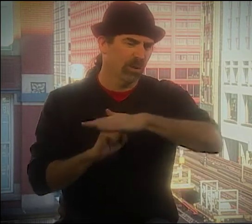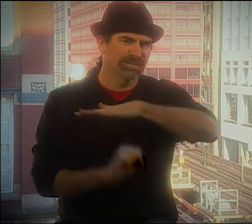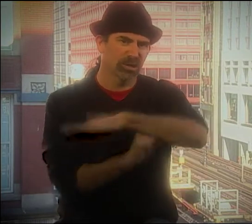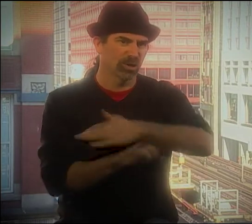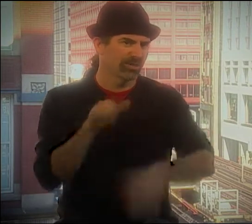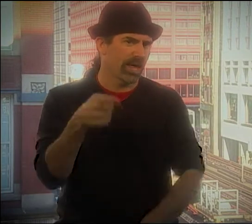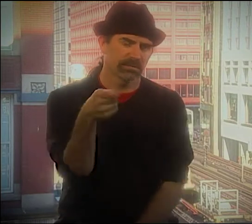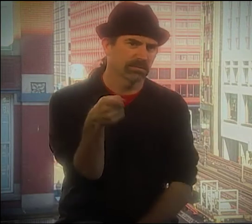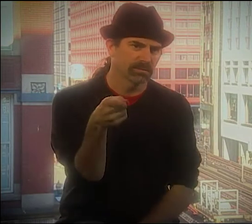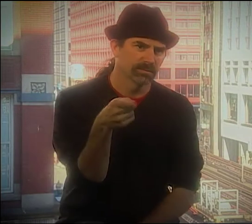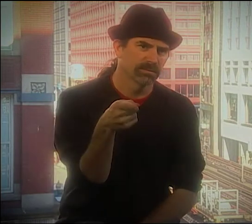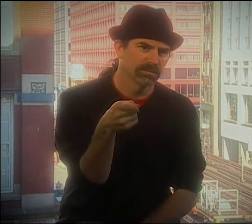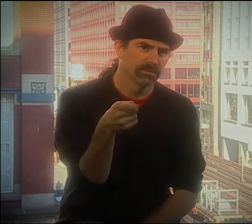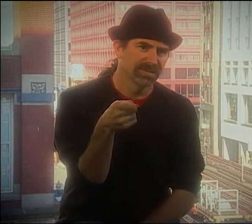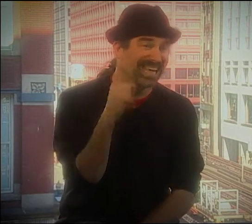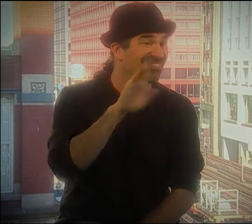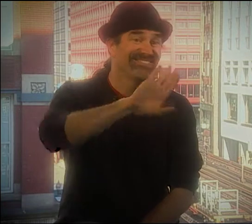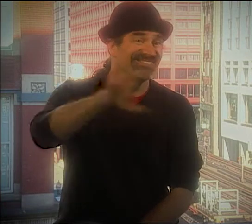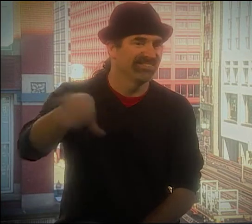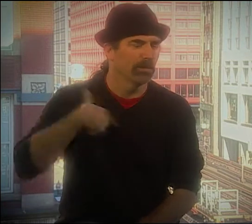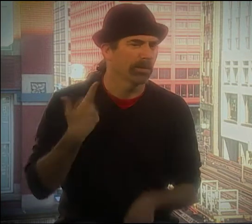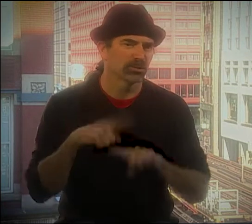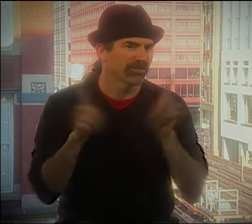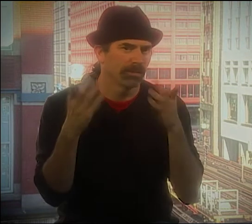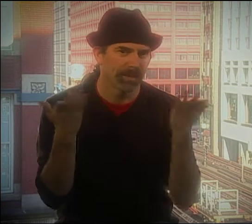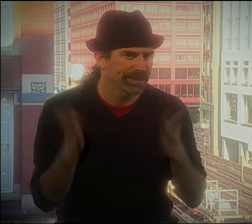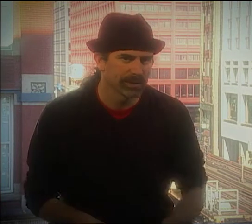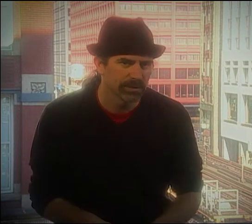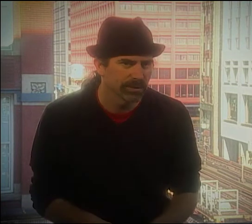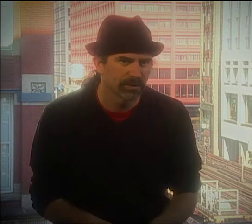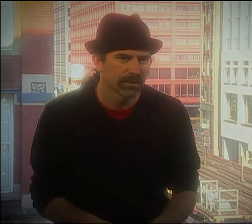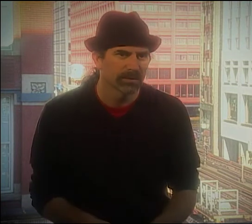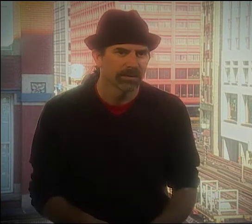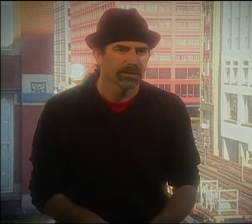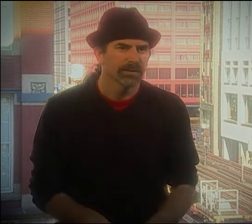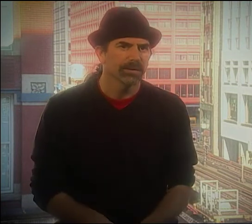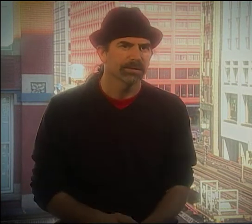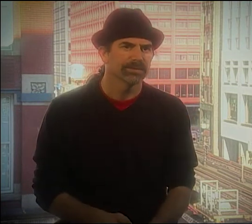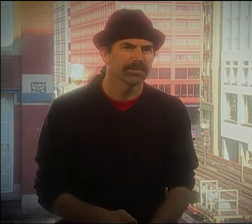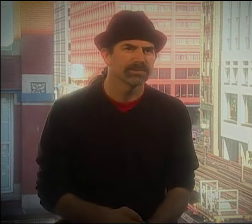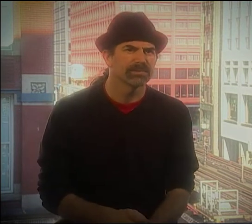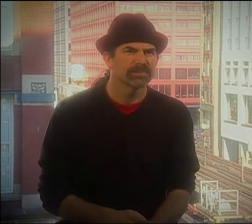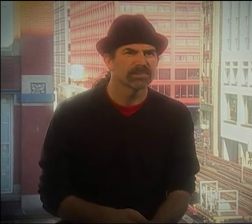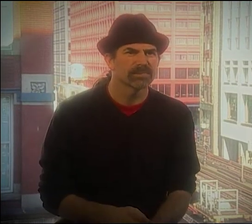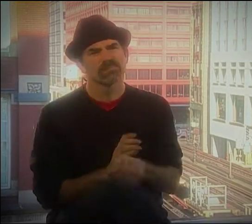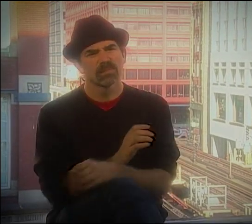TO THIS DAY, THAT'S THE WHOLE FOUNDATION. WITHOUT THAT, THINGS WOULD BE COMPLETELY DIFFERENT FOR ME.